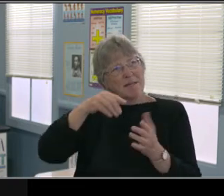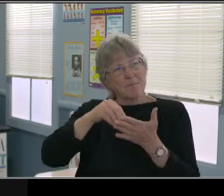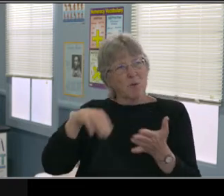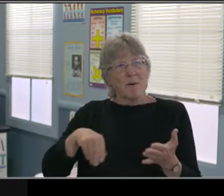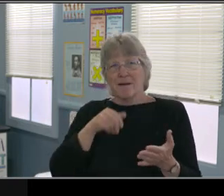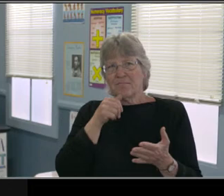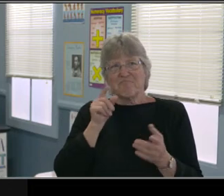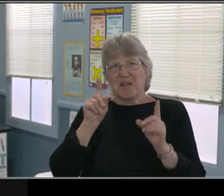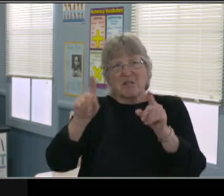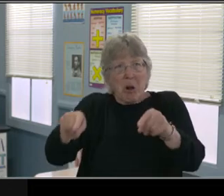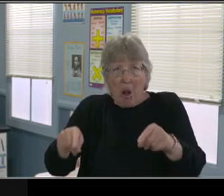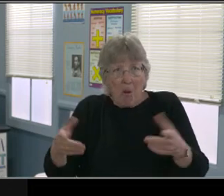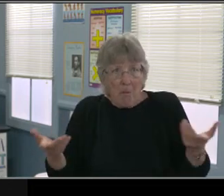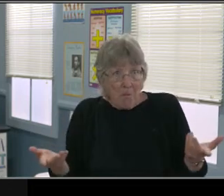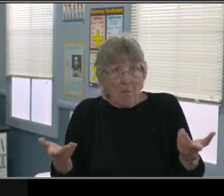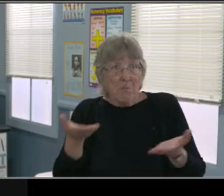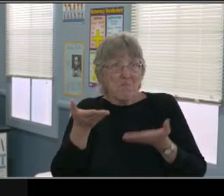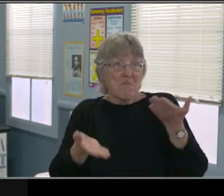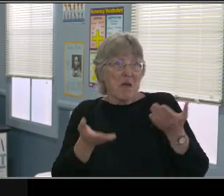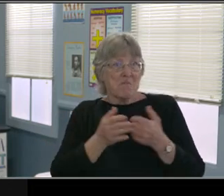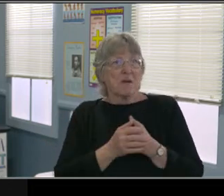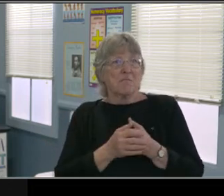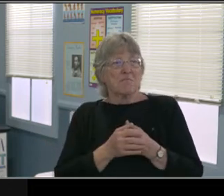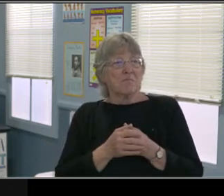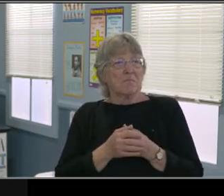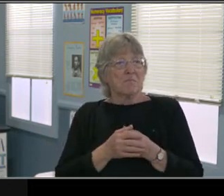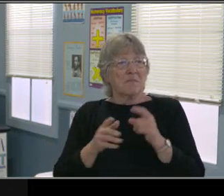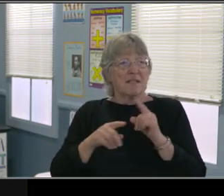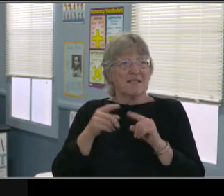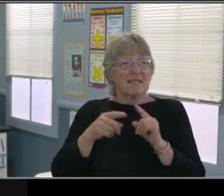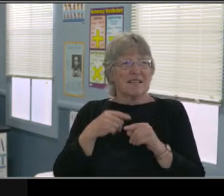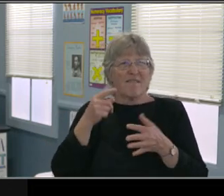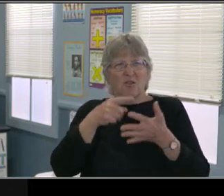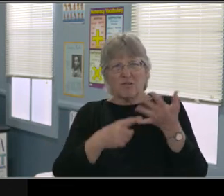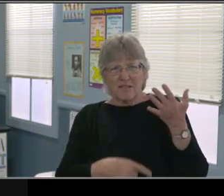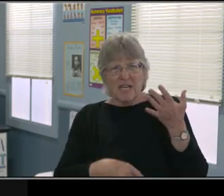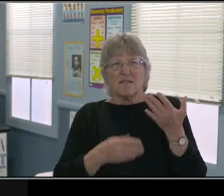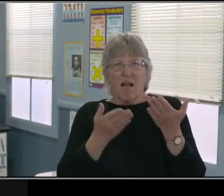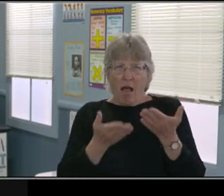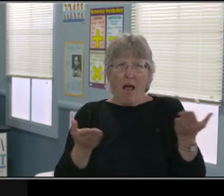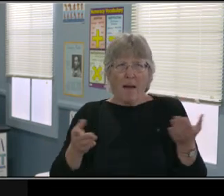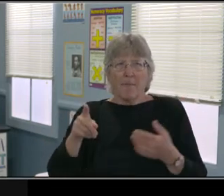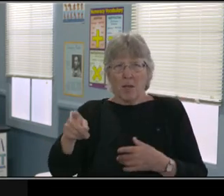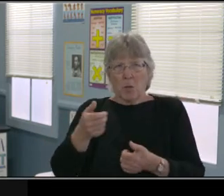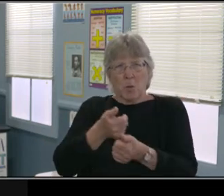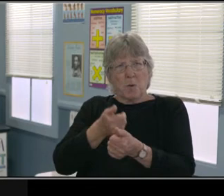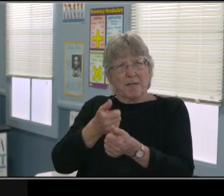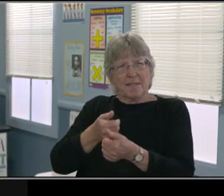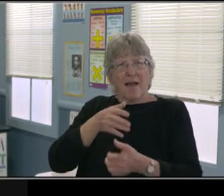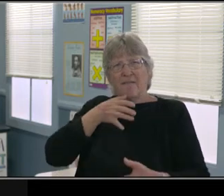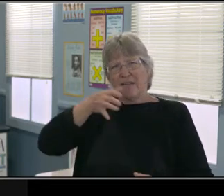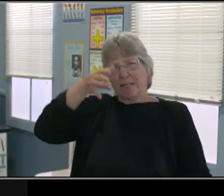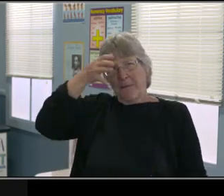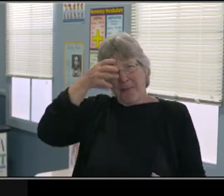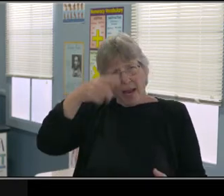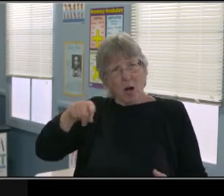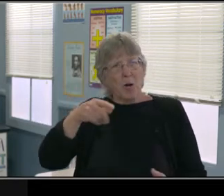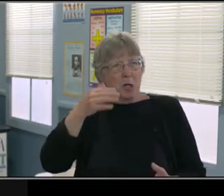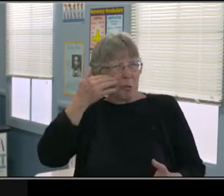and I need my child to be pulled out at a separate time to work specifically on those goals. So that's something that